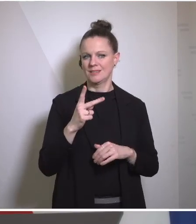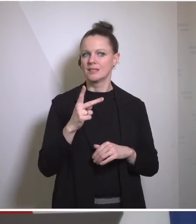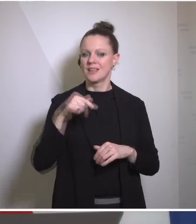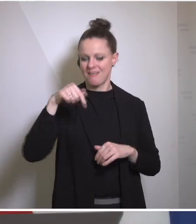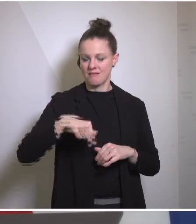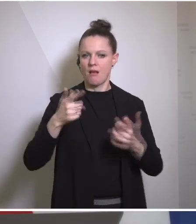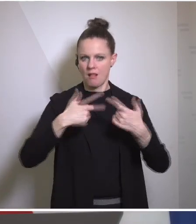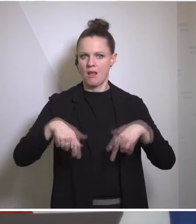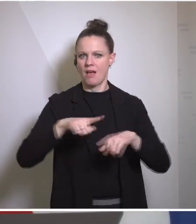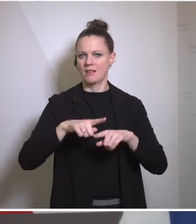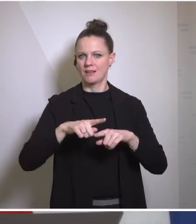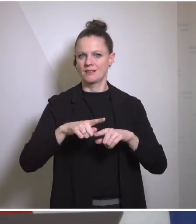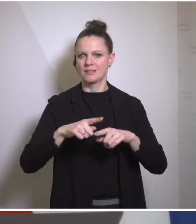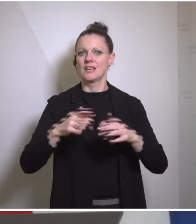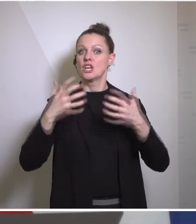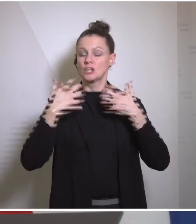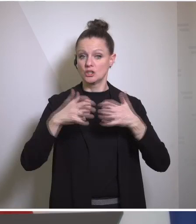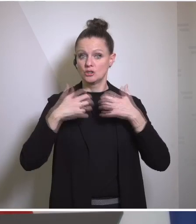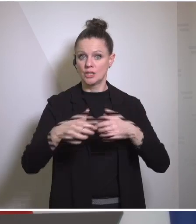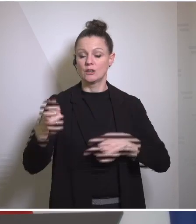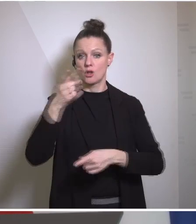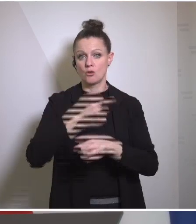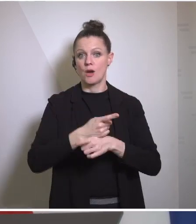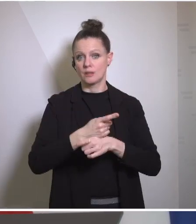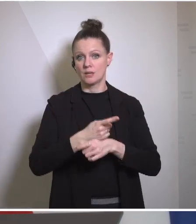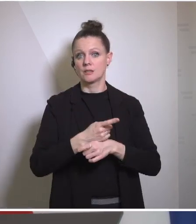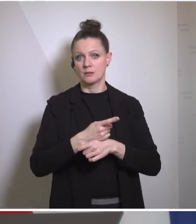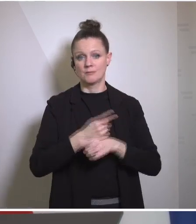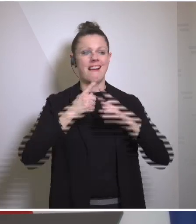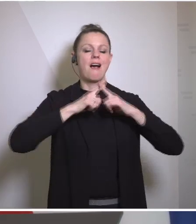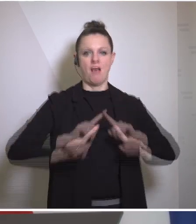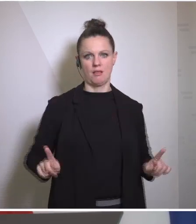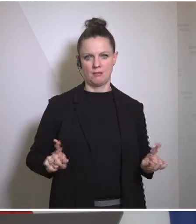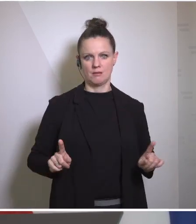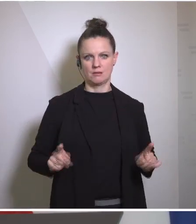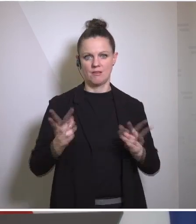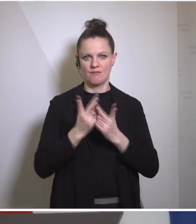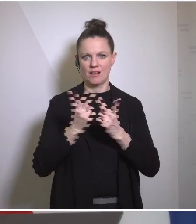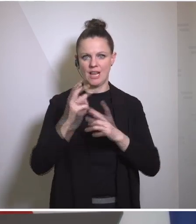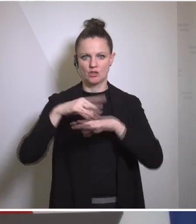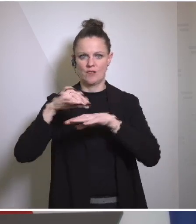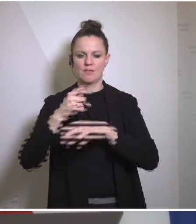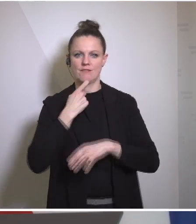were actually non-aligned less neutral um is very different and after the experience